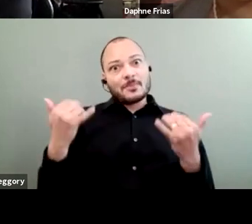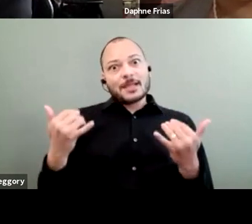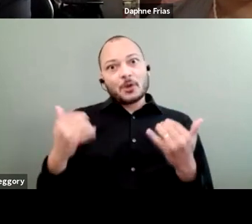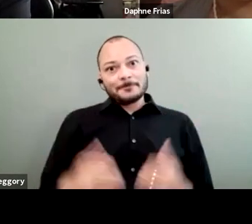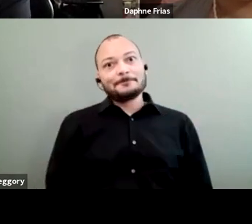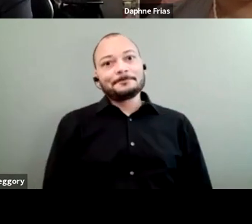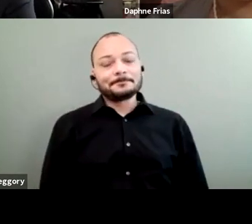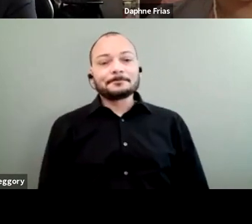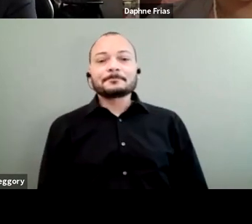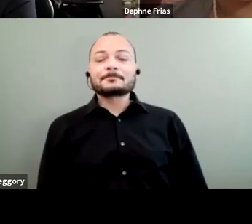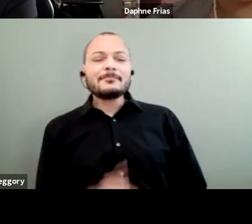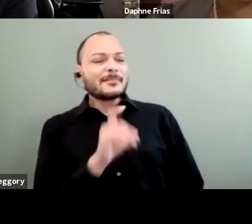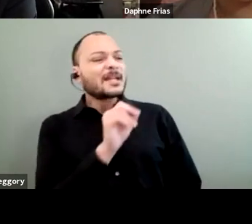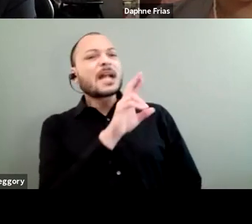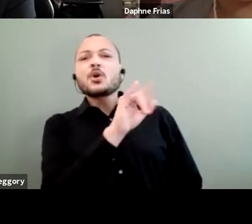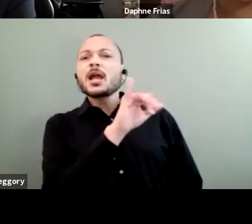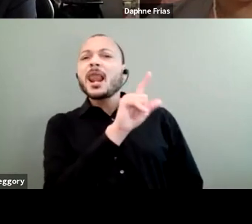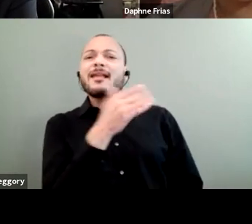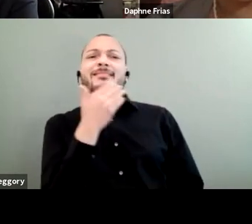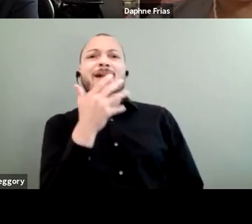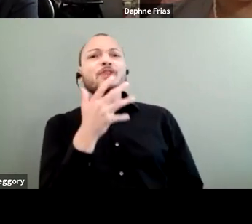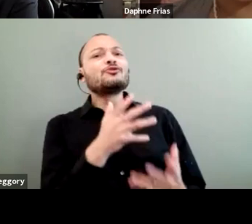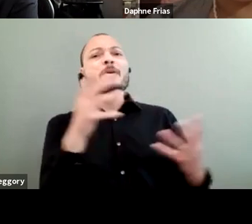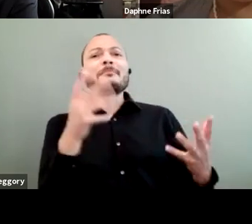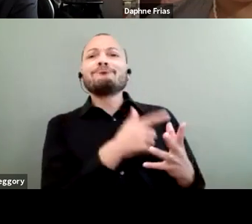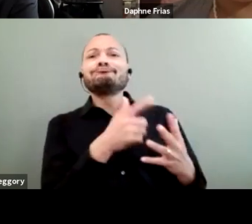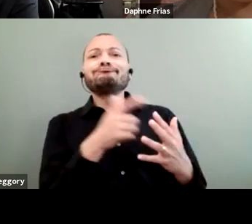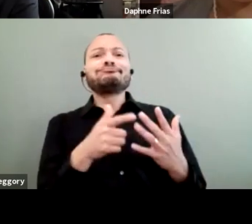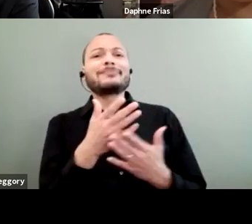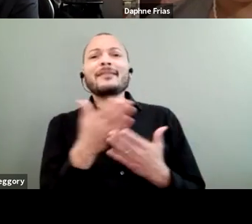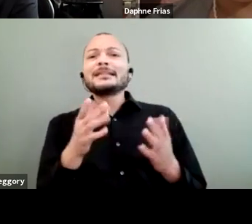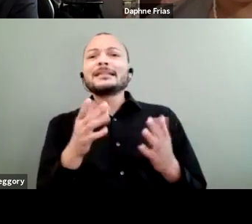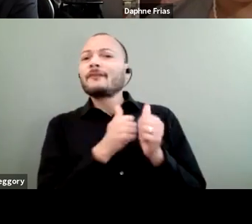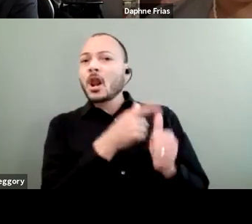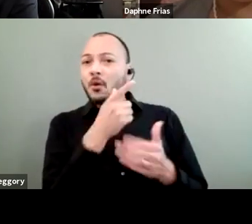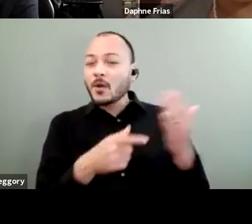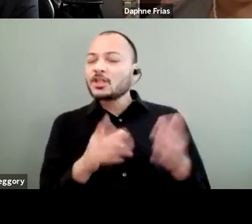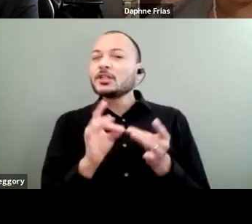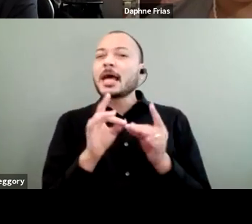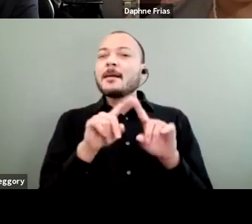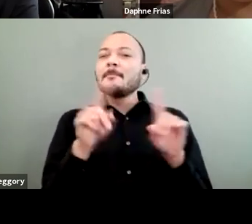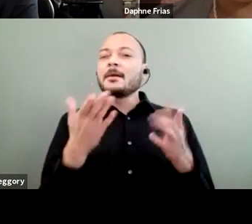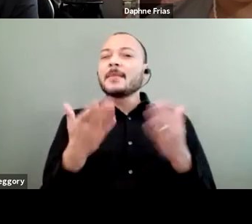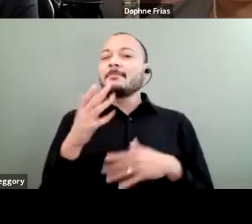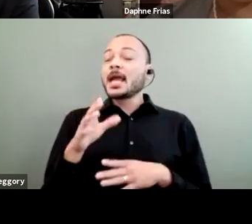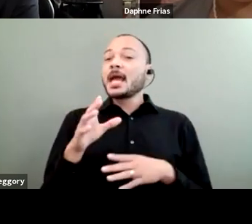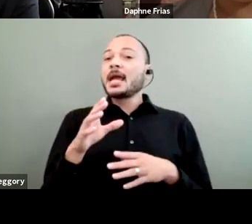Dr. Yolanda, thank you. There's so many threads to pick up on what you just said, but I wonder if we might take one of them, which is really this topic of inclusion,